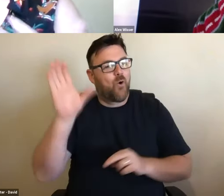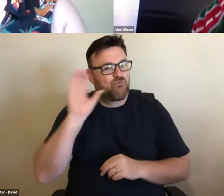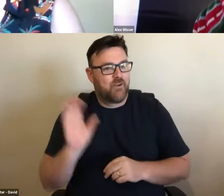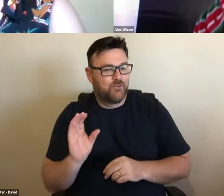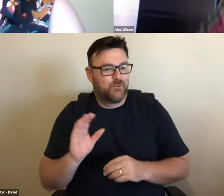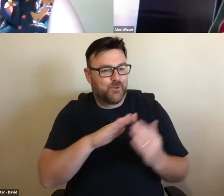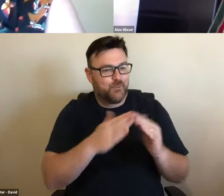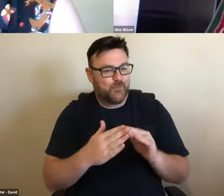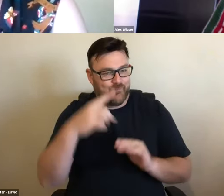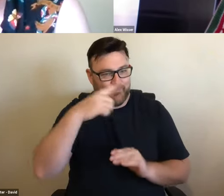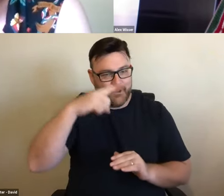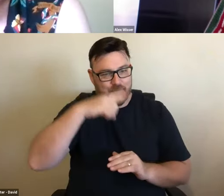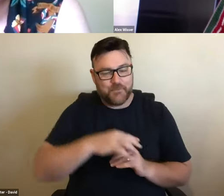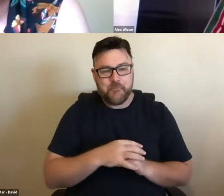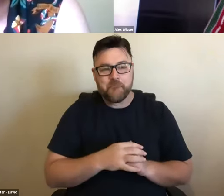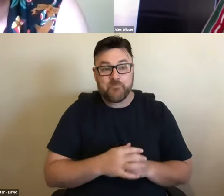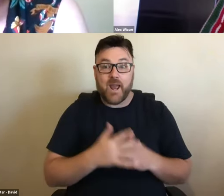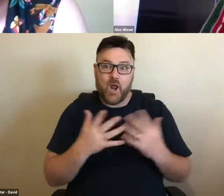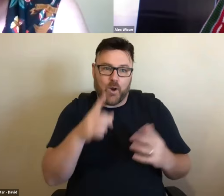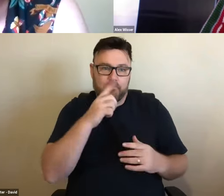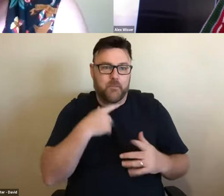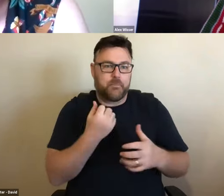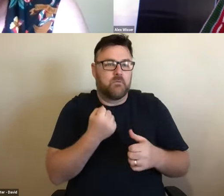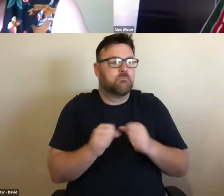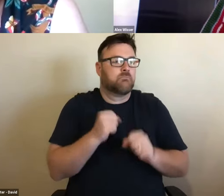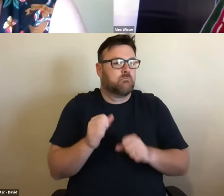sure there's some people who resist change but it's really lovely to